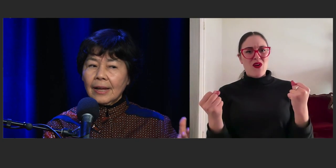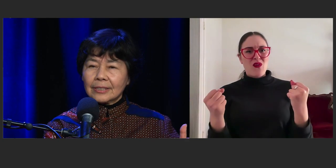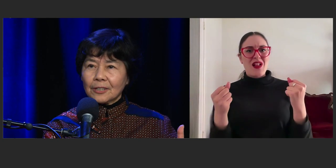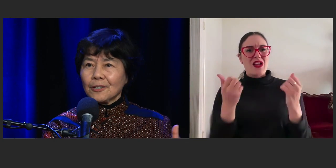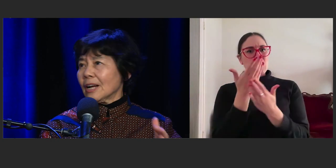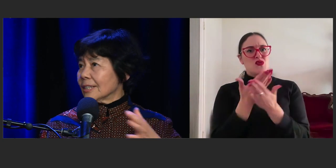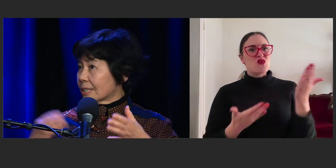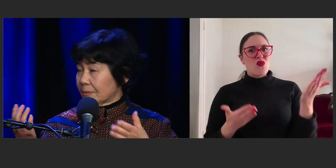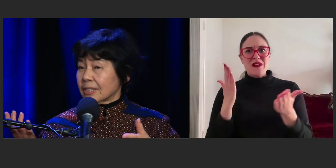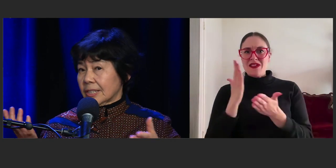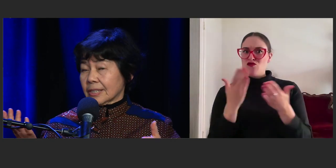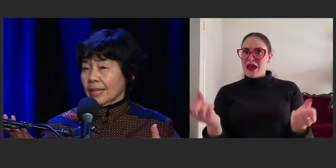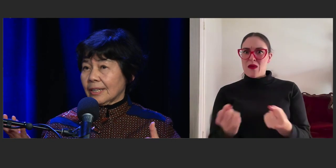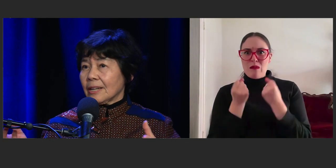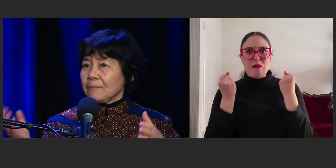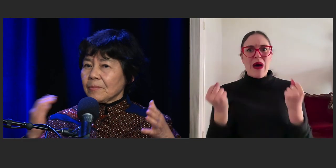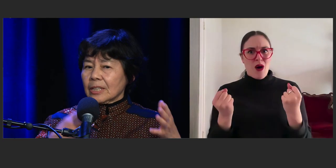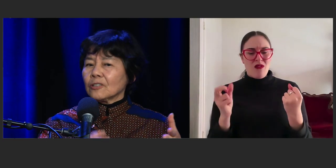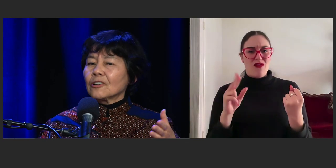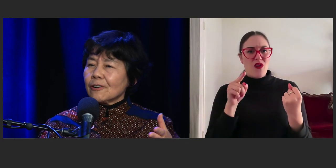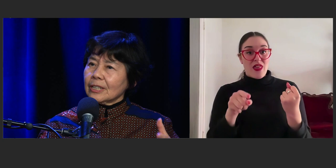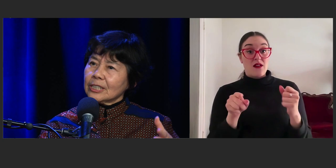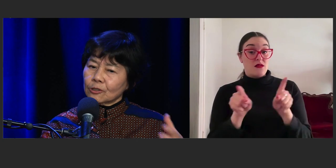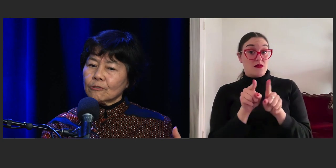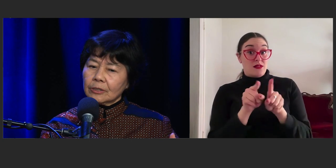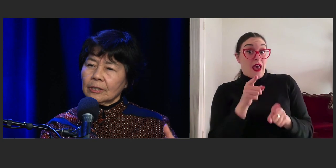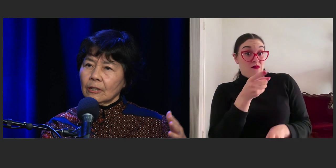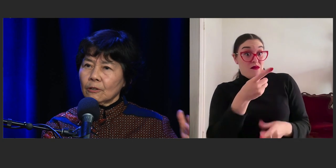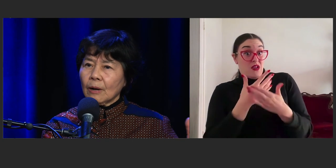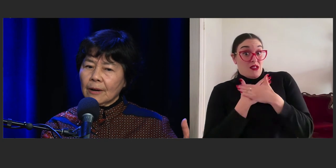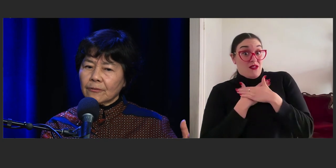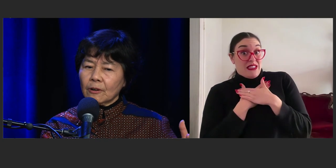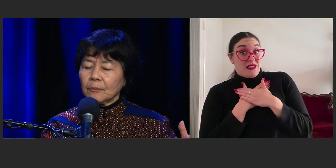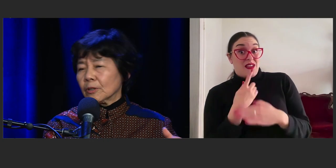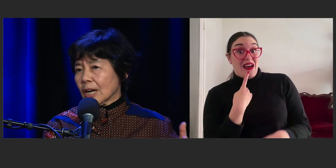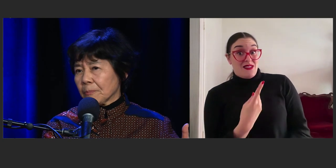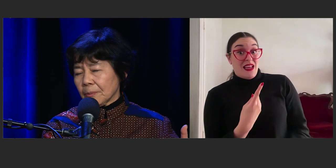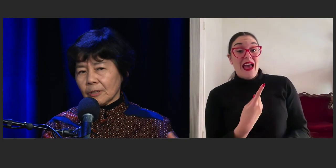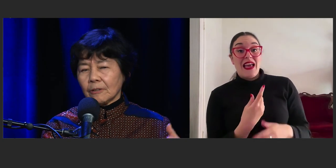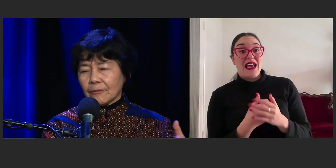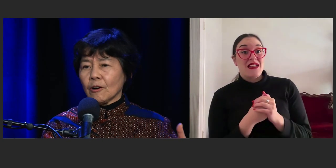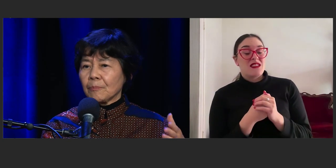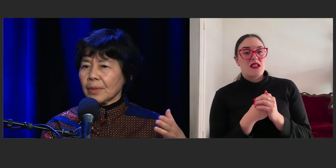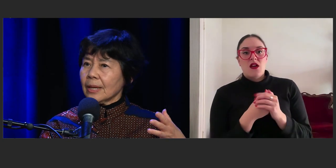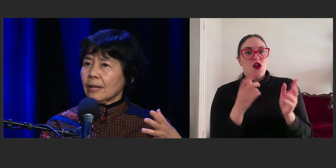And so as Asphyxia said that not only children who are from or young people who are from,